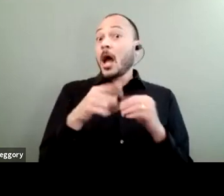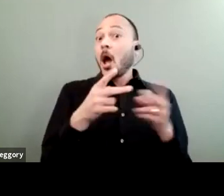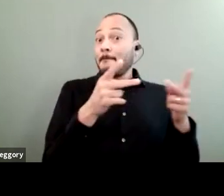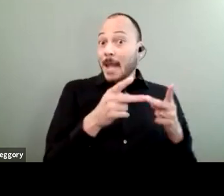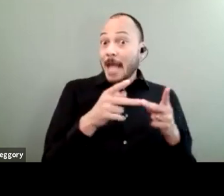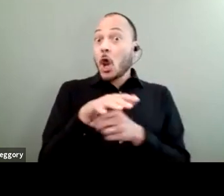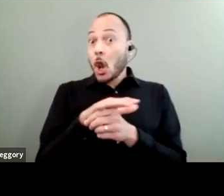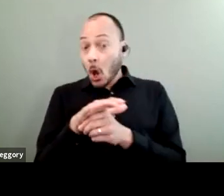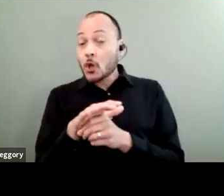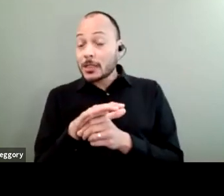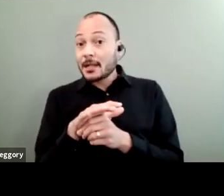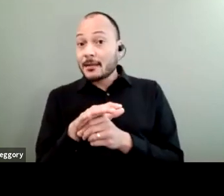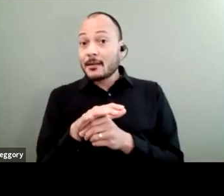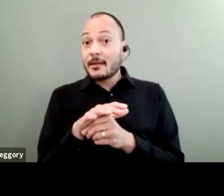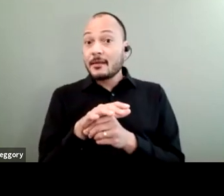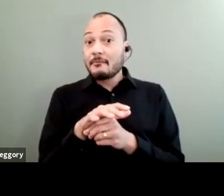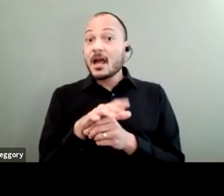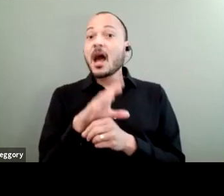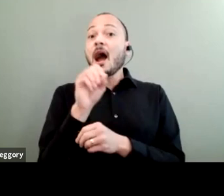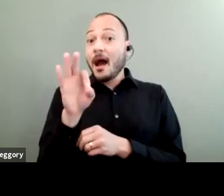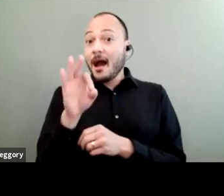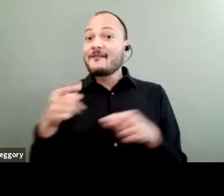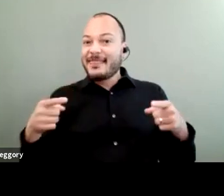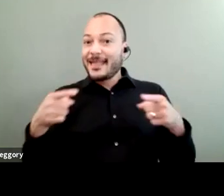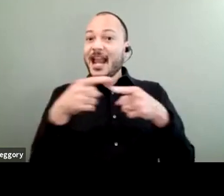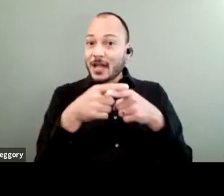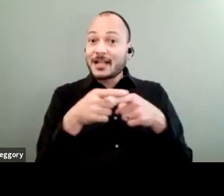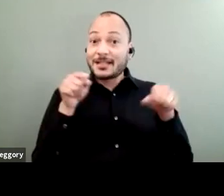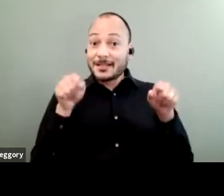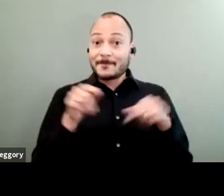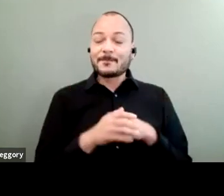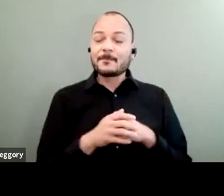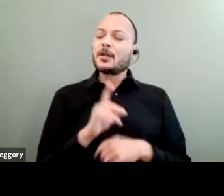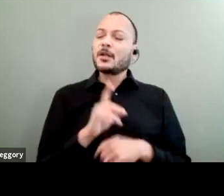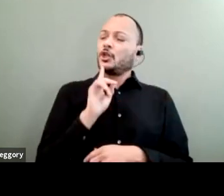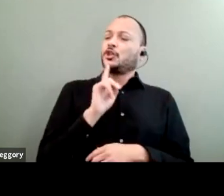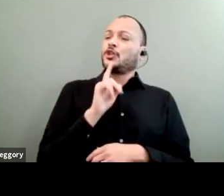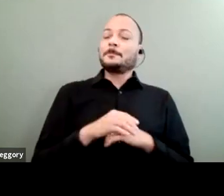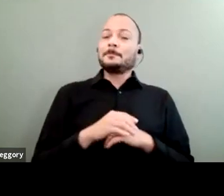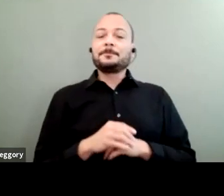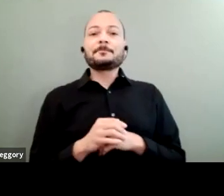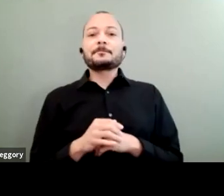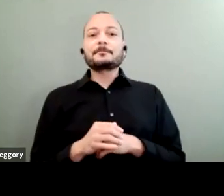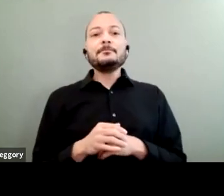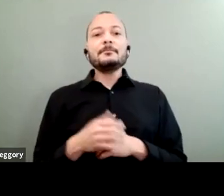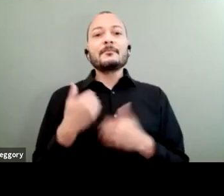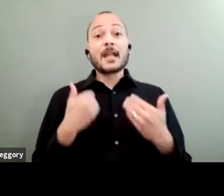of these intersectionalities. Sure. So I'm gonna start with a personal anecdote.